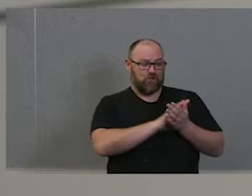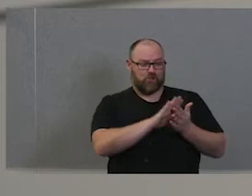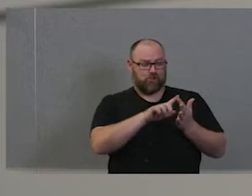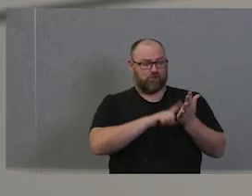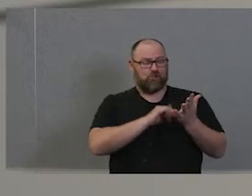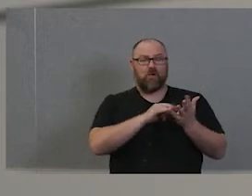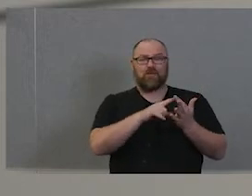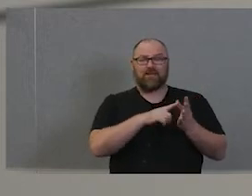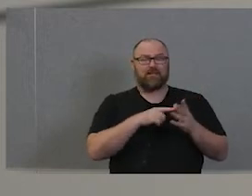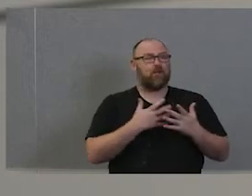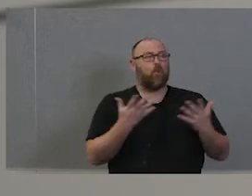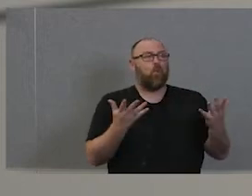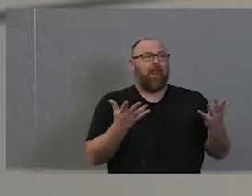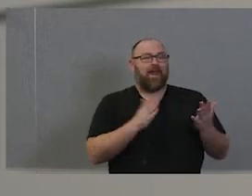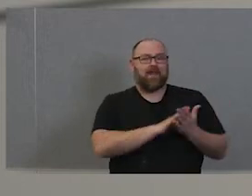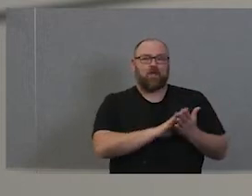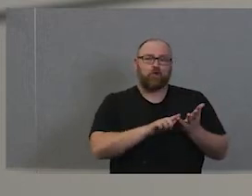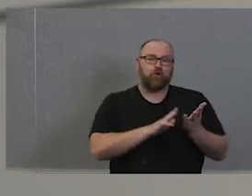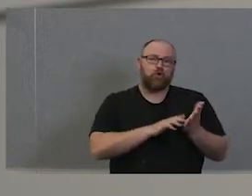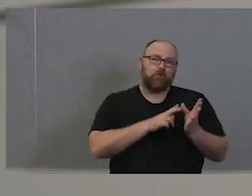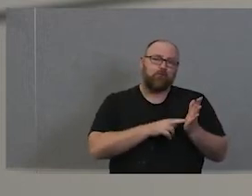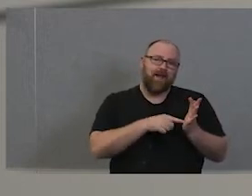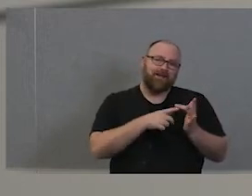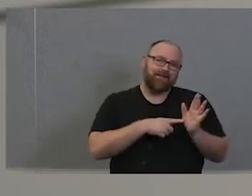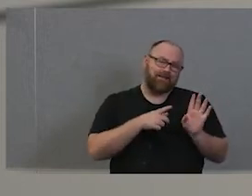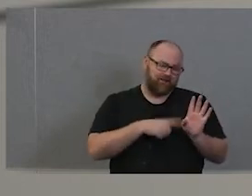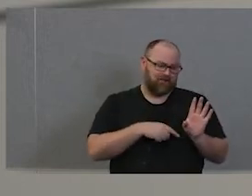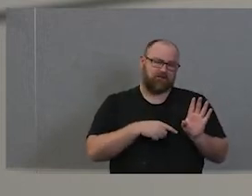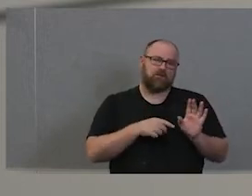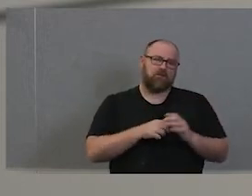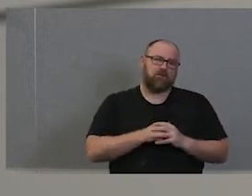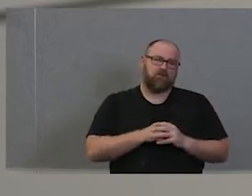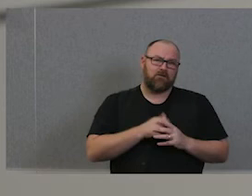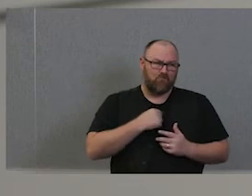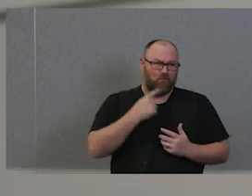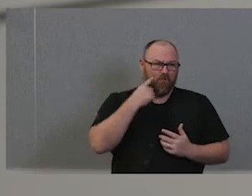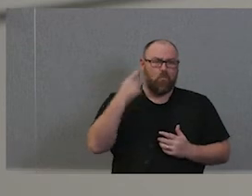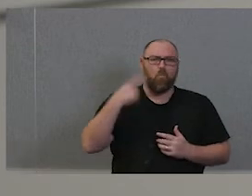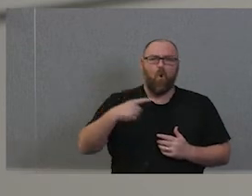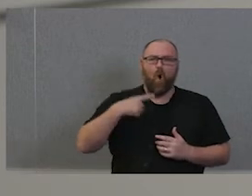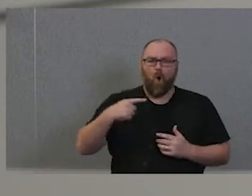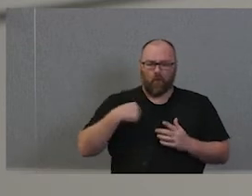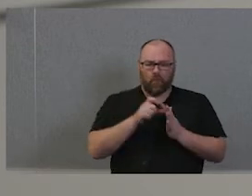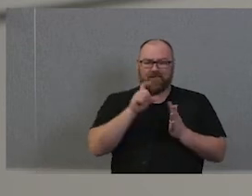Right? We've got to think really carefully why we're doing stuff when we're being brave.